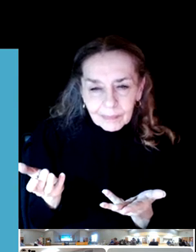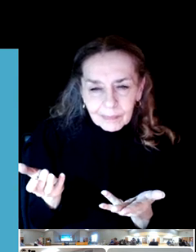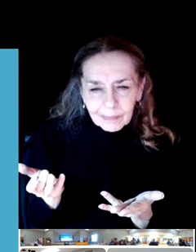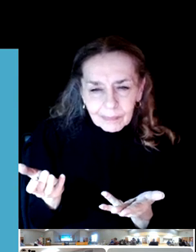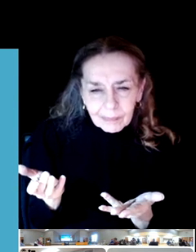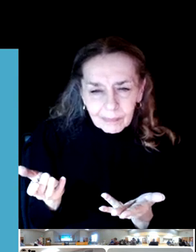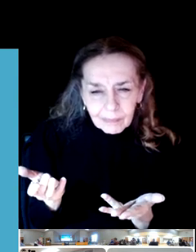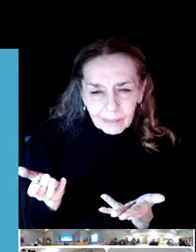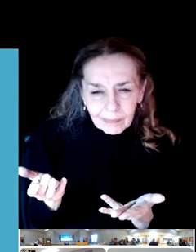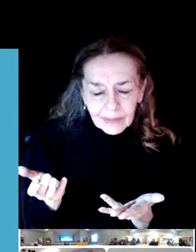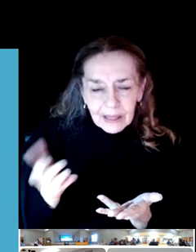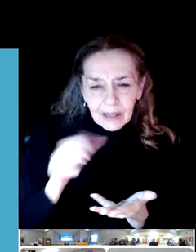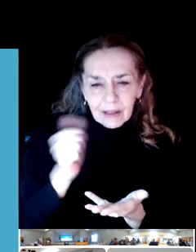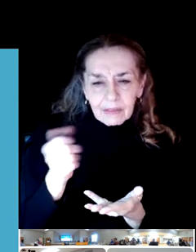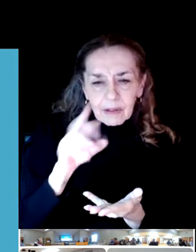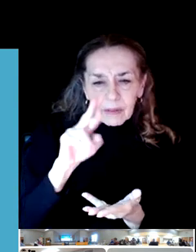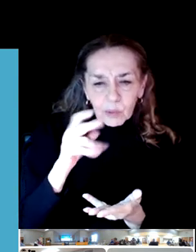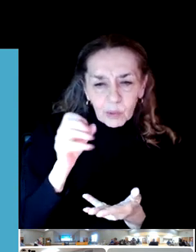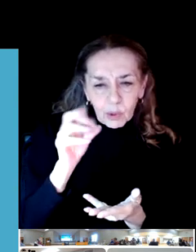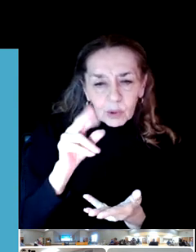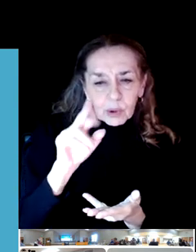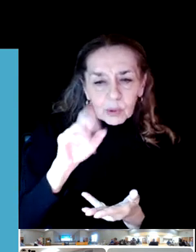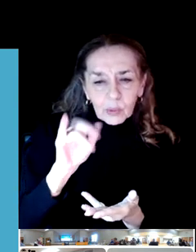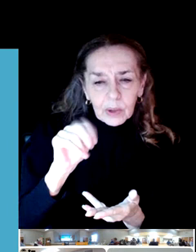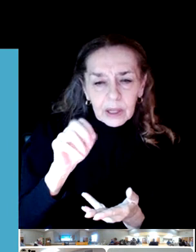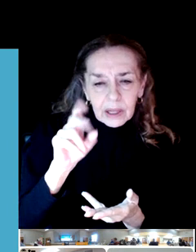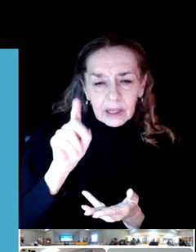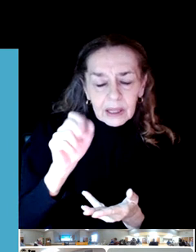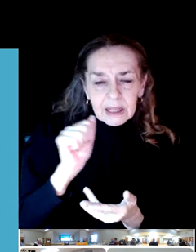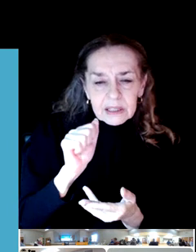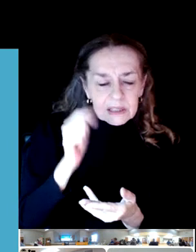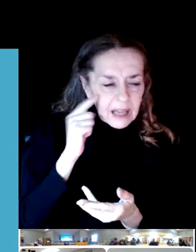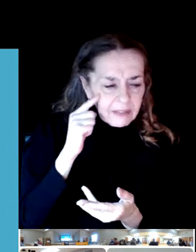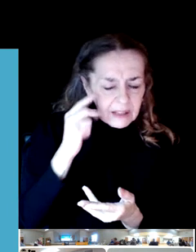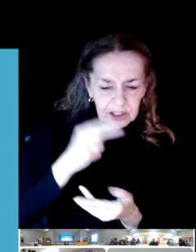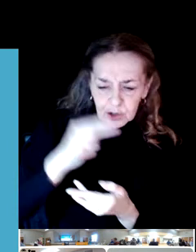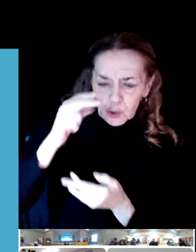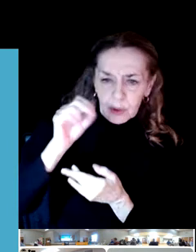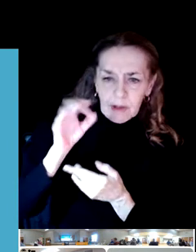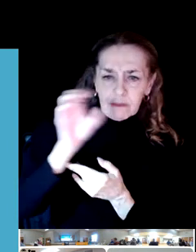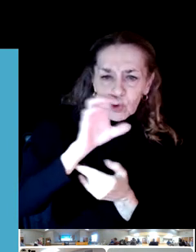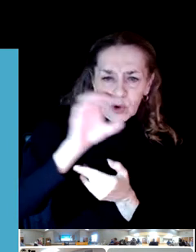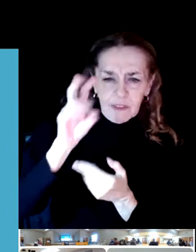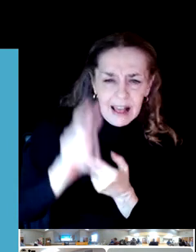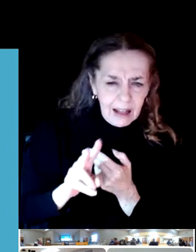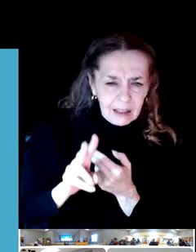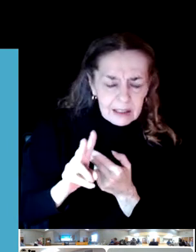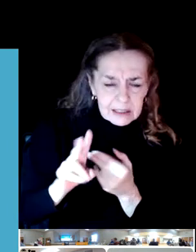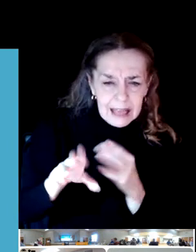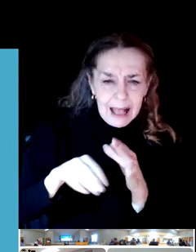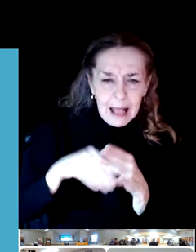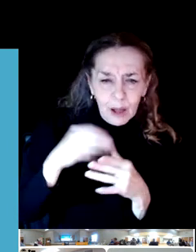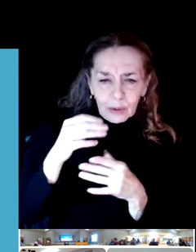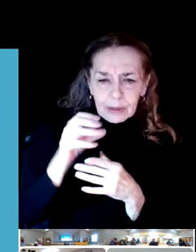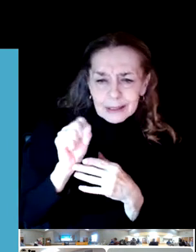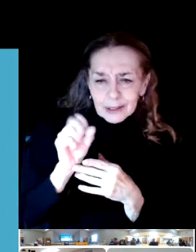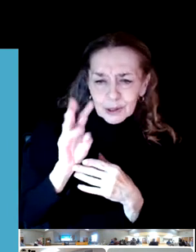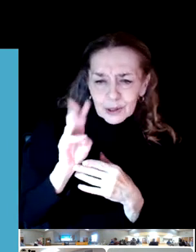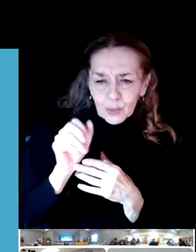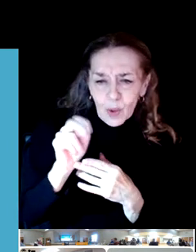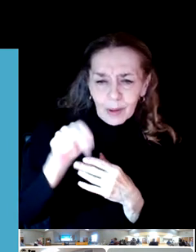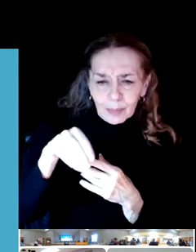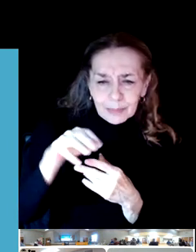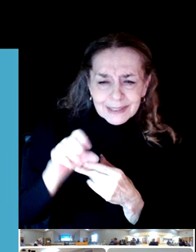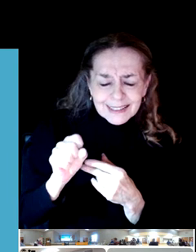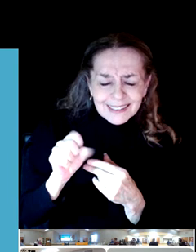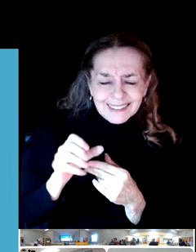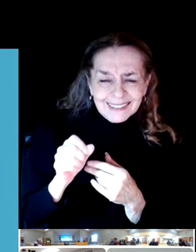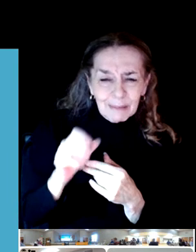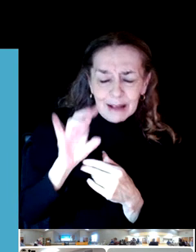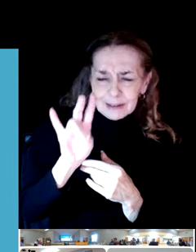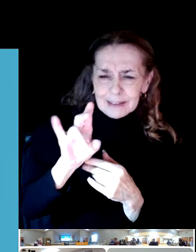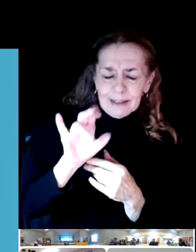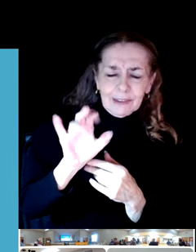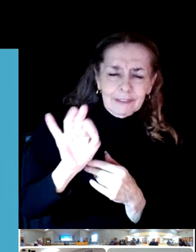The other roller rink that I know of, it is up north of Corvallis.